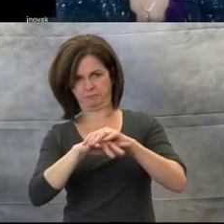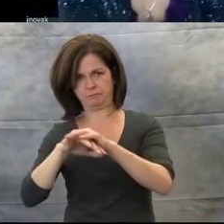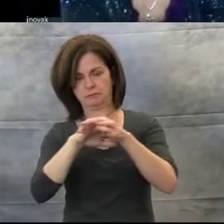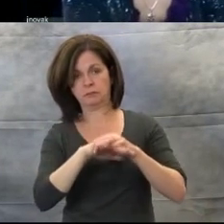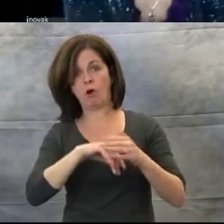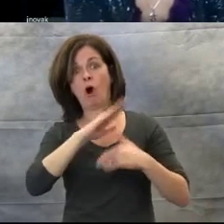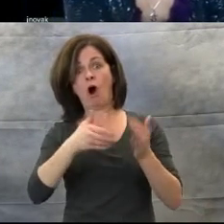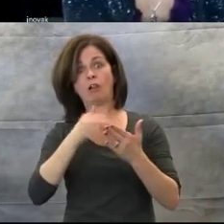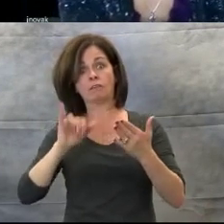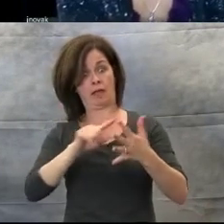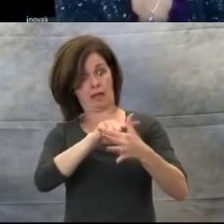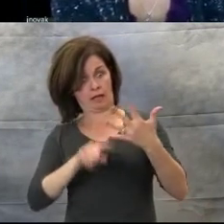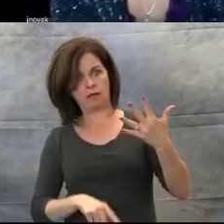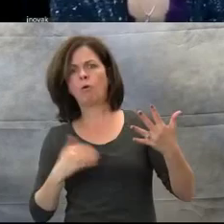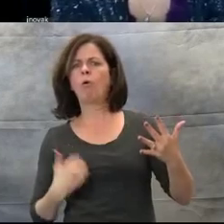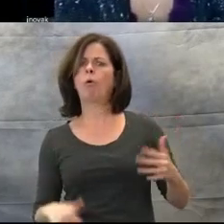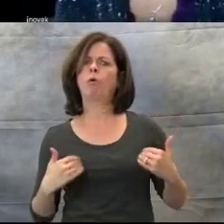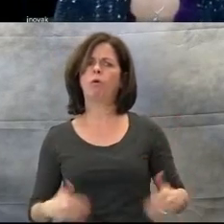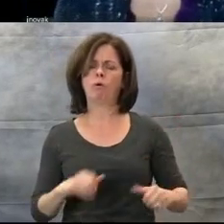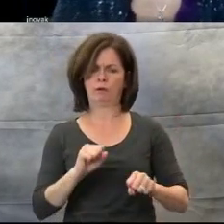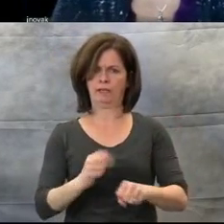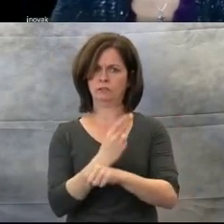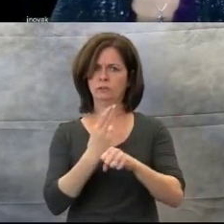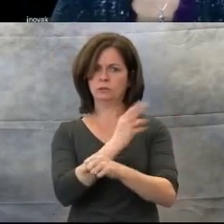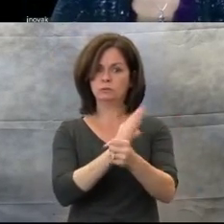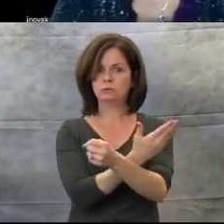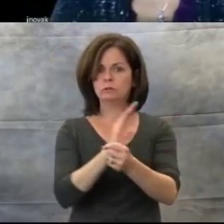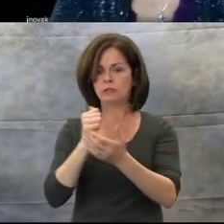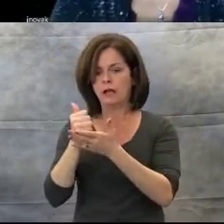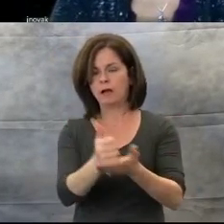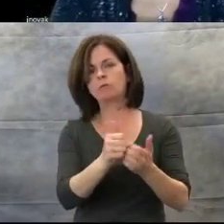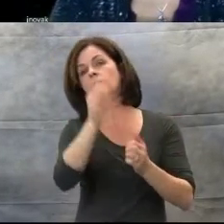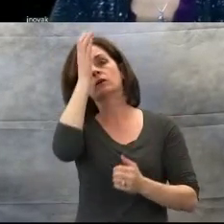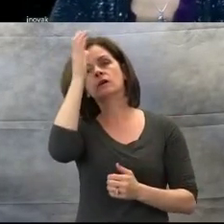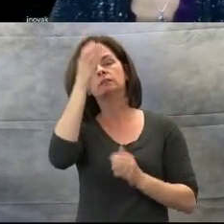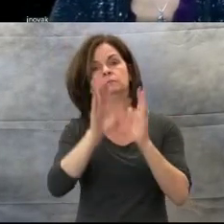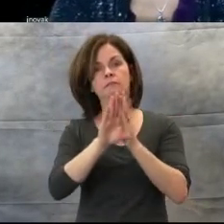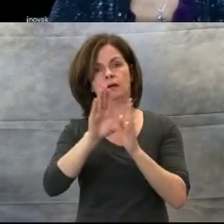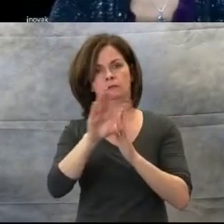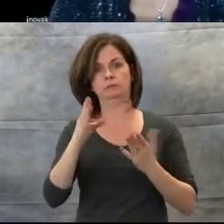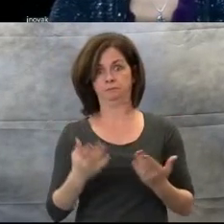to help with concept development.